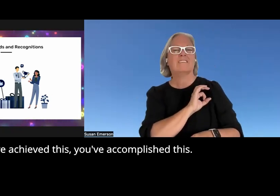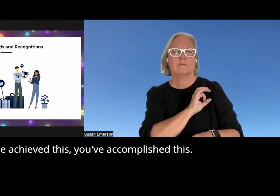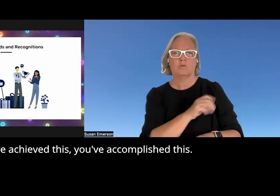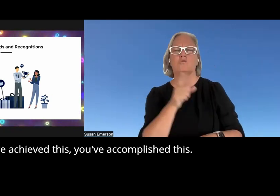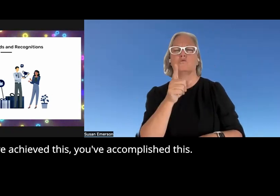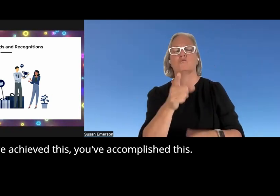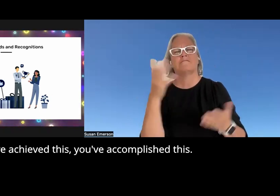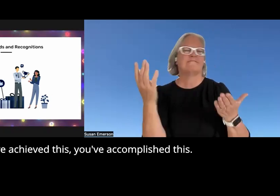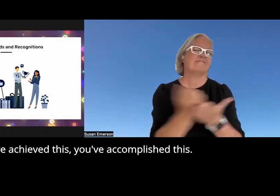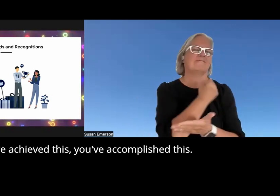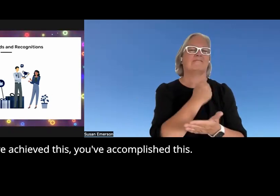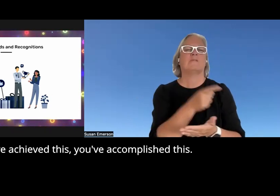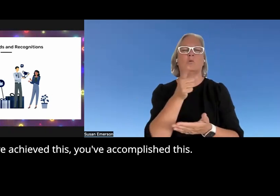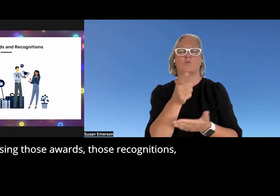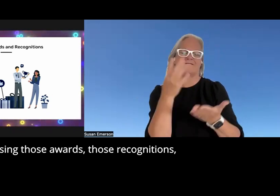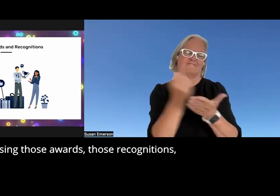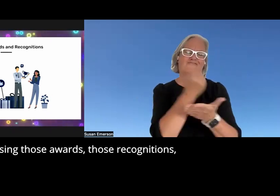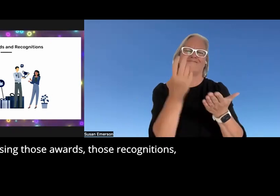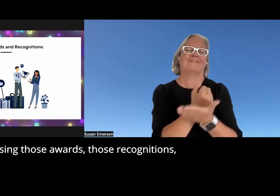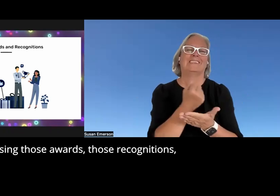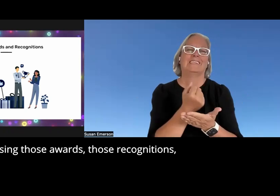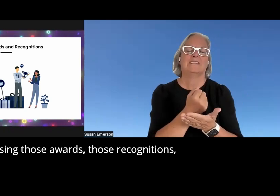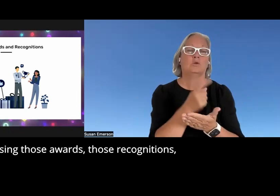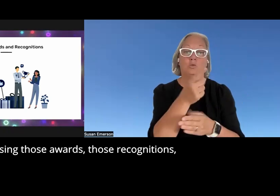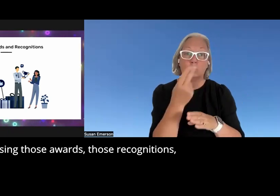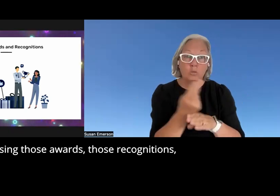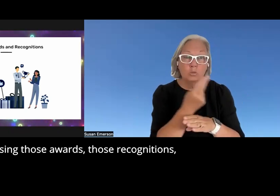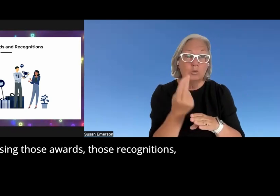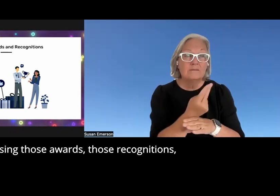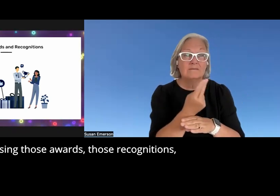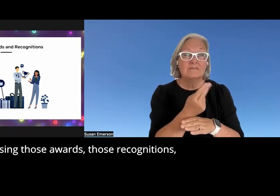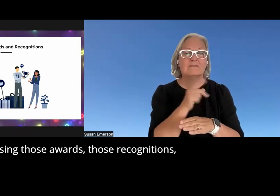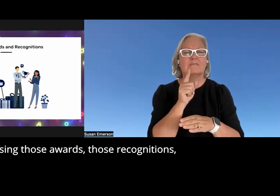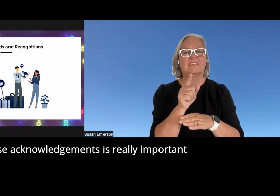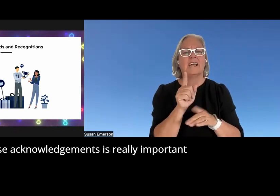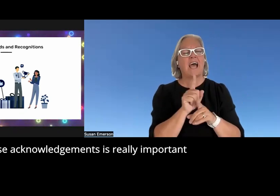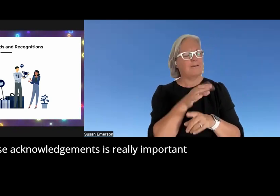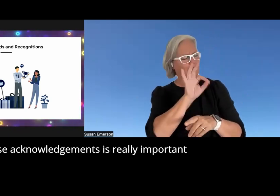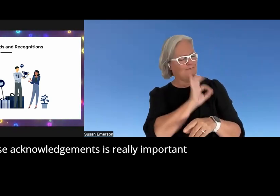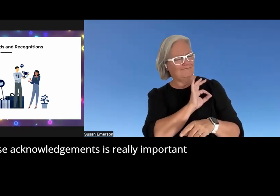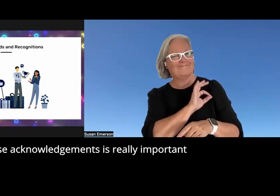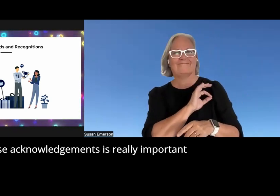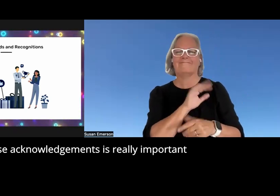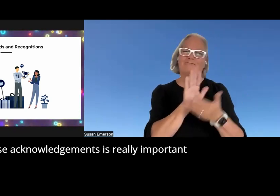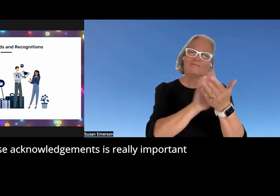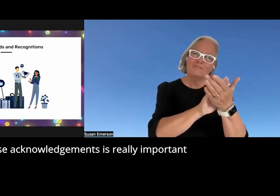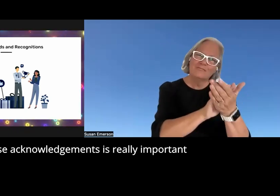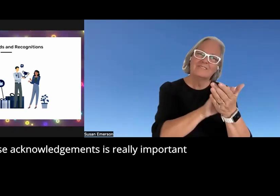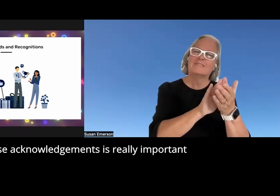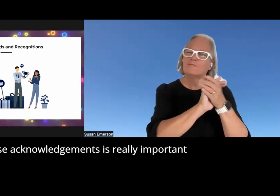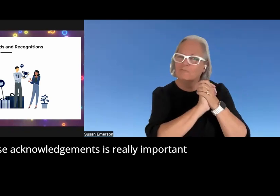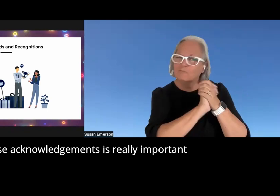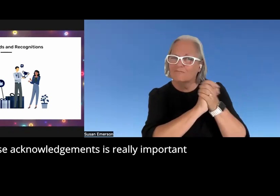you've accomplished this using those Awards those recognitions those uh acknowledgments is really